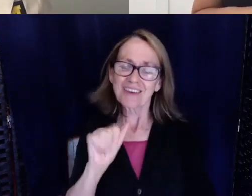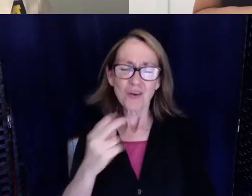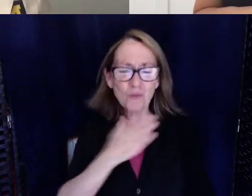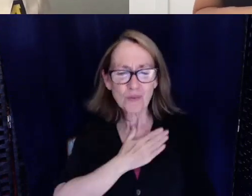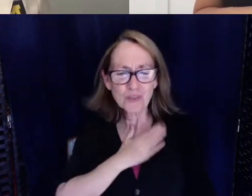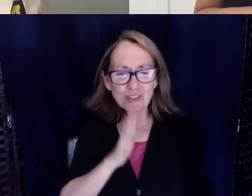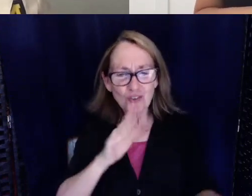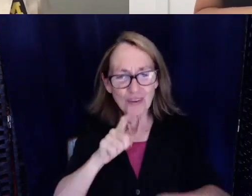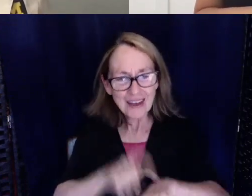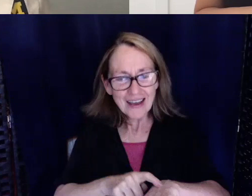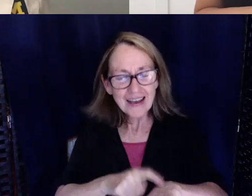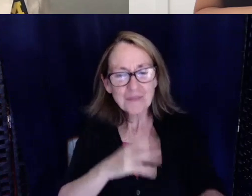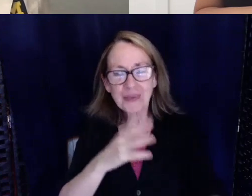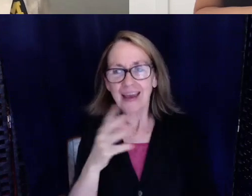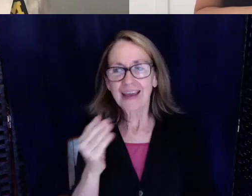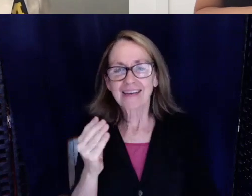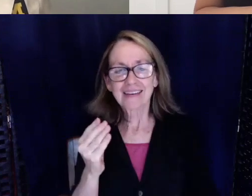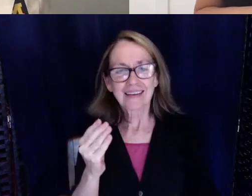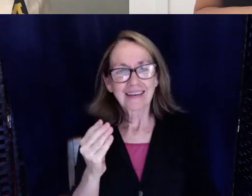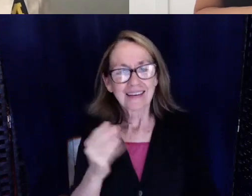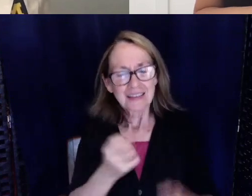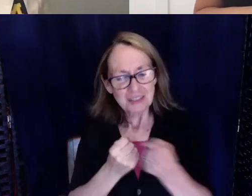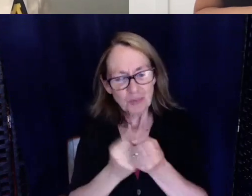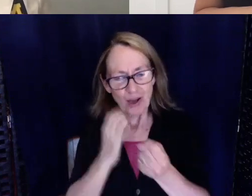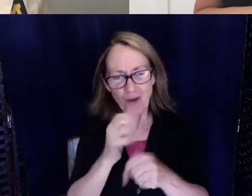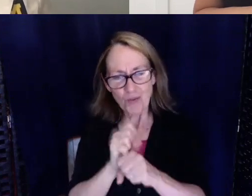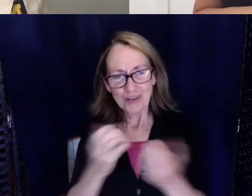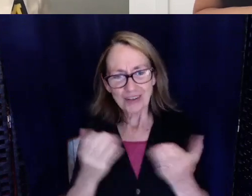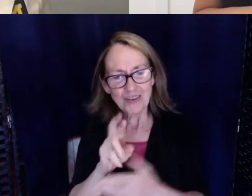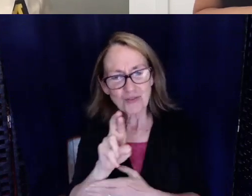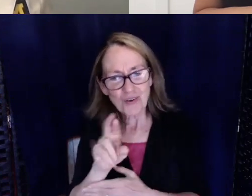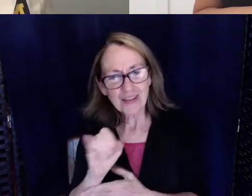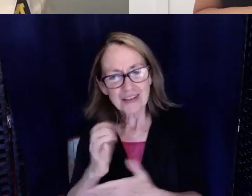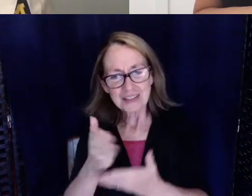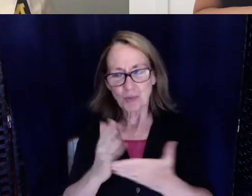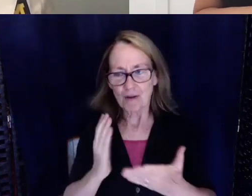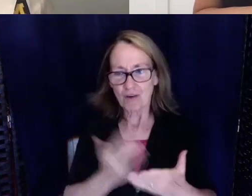and supporting our work here in Rhode Island as a part of our HSTP grant